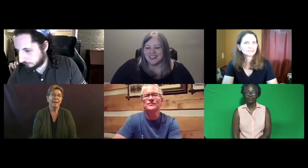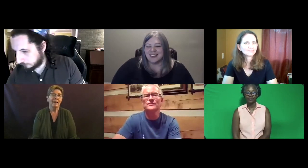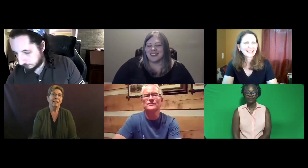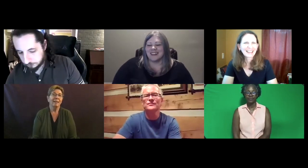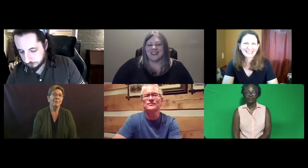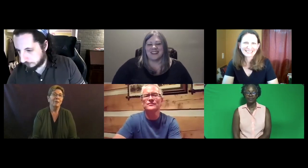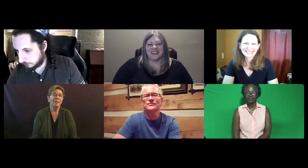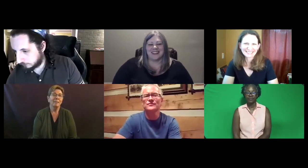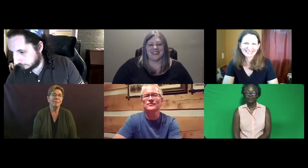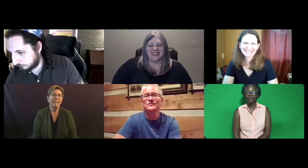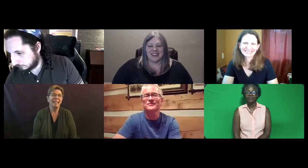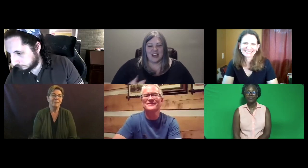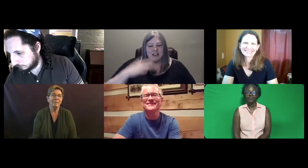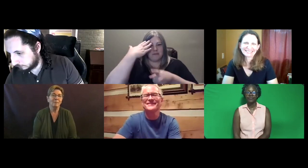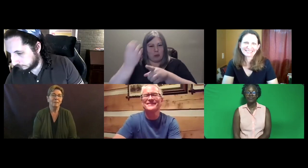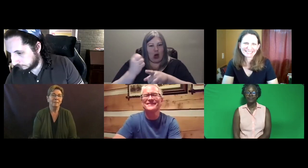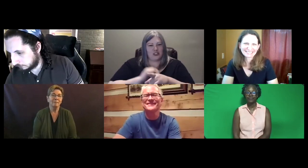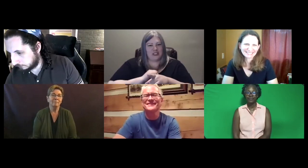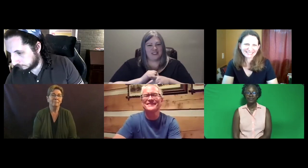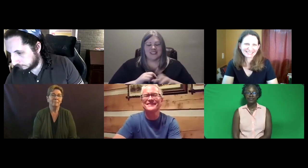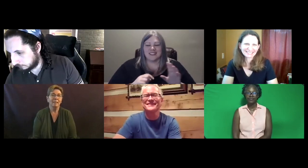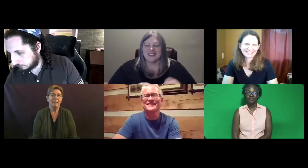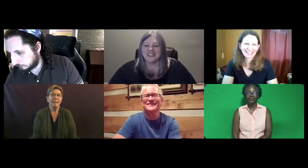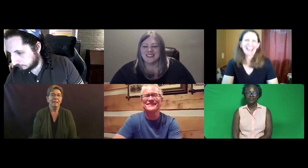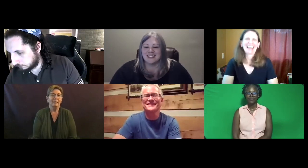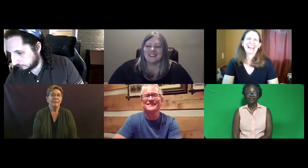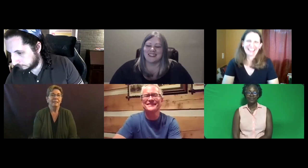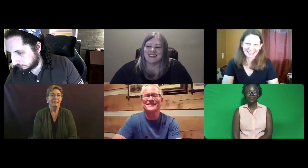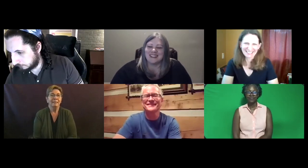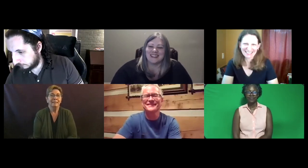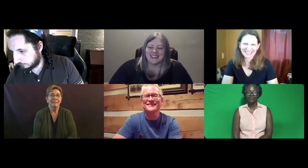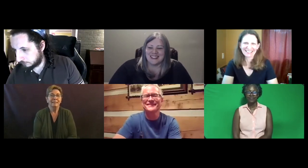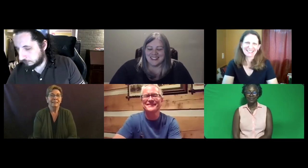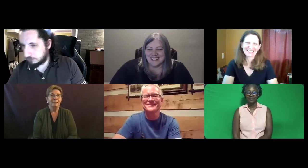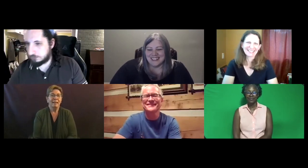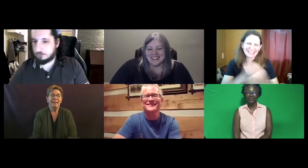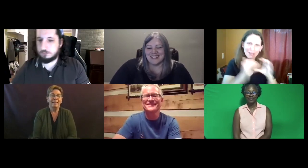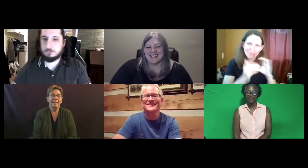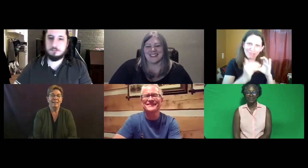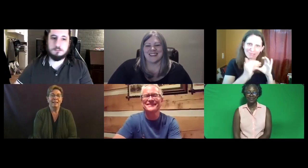I think I typed Trish's. Oh e-mails .